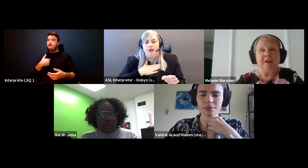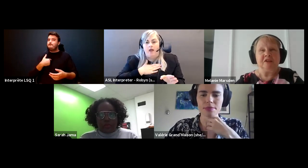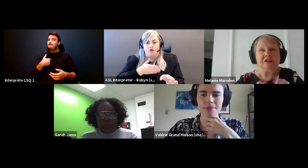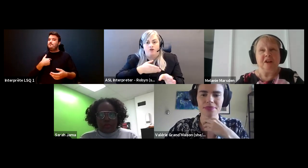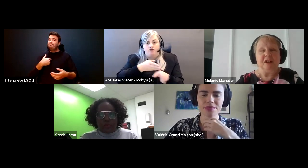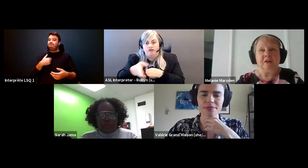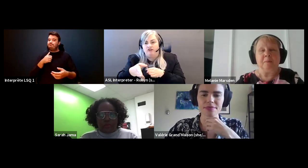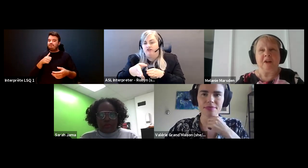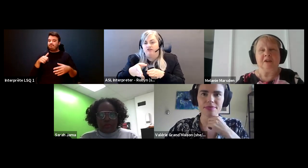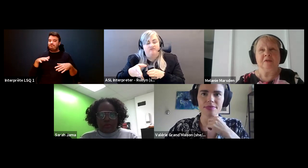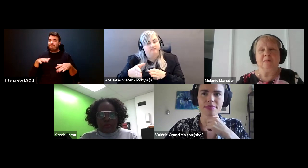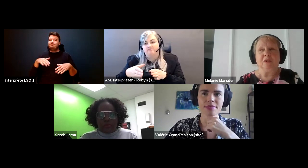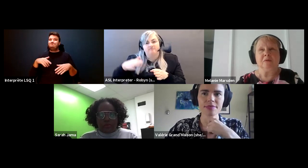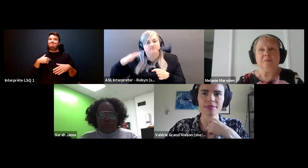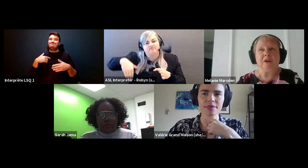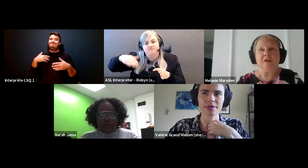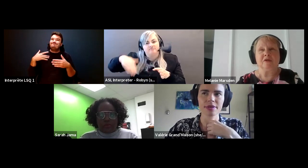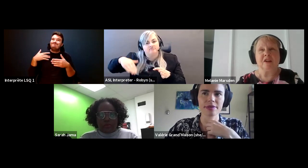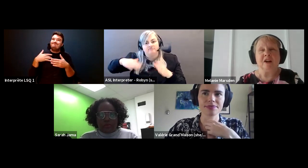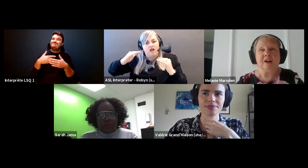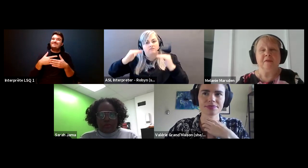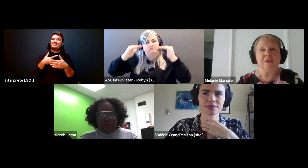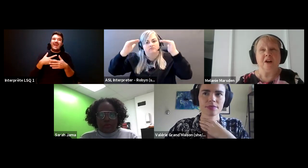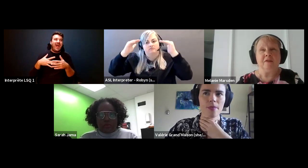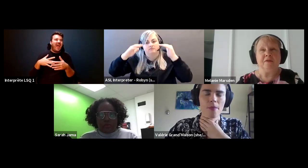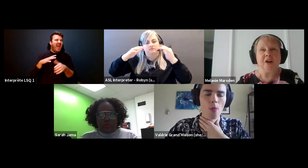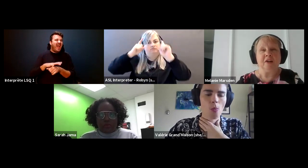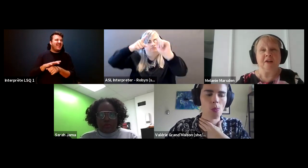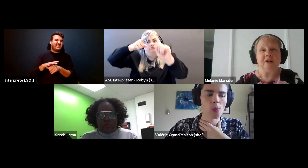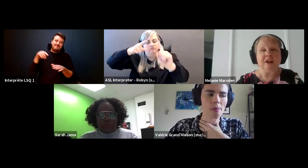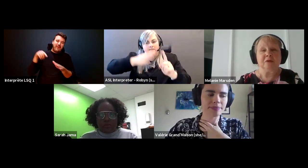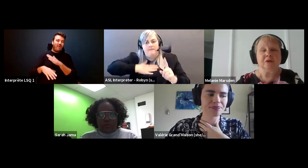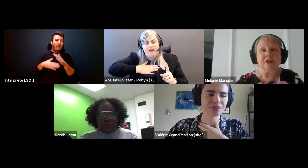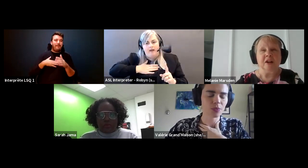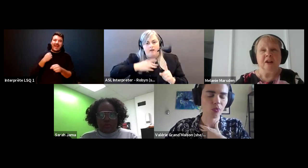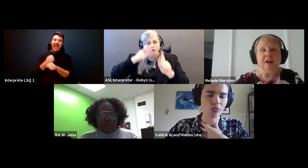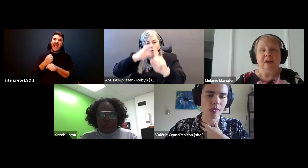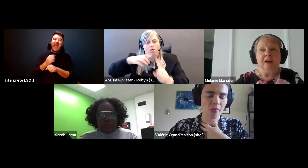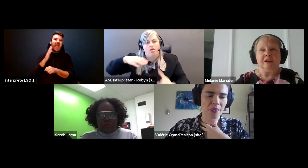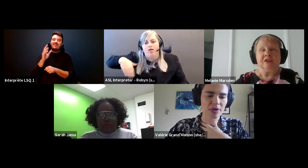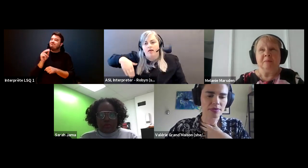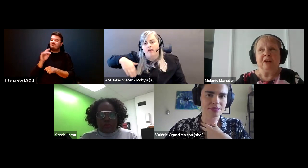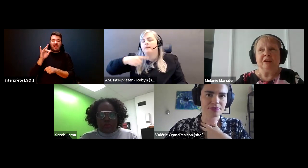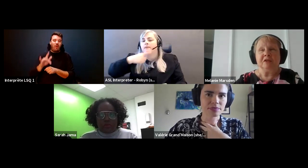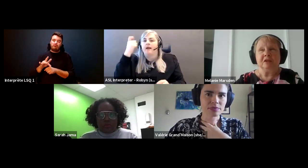Melanie Marsden: it's because of the multiple barriers that I have encountered and some of that is.